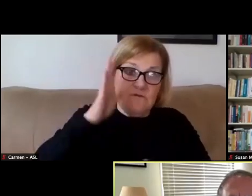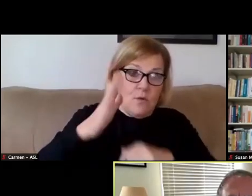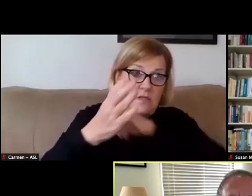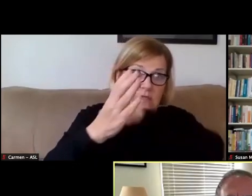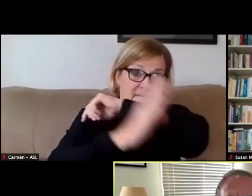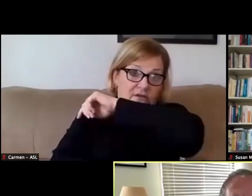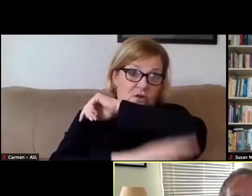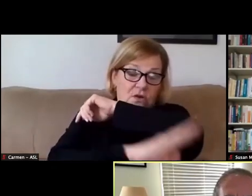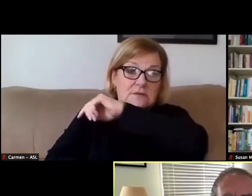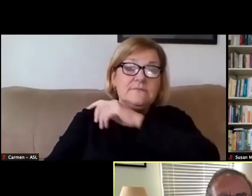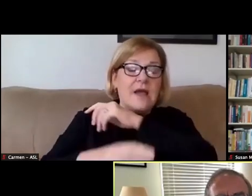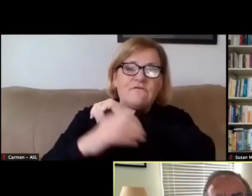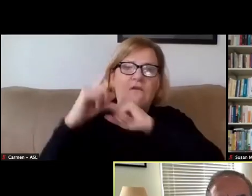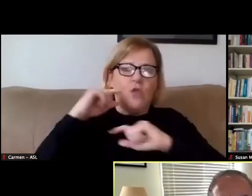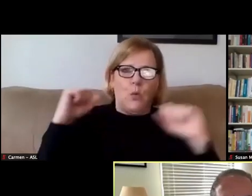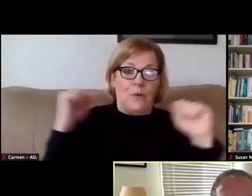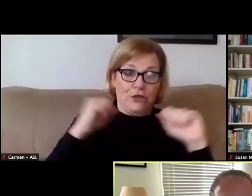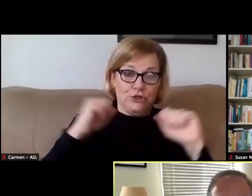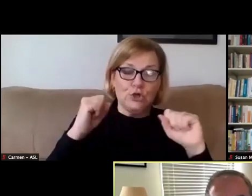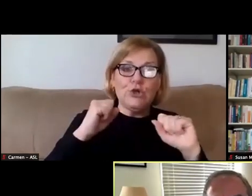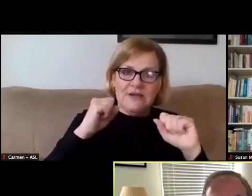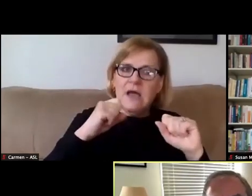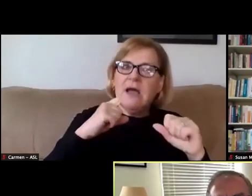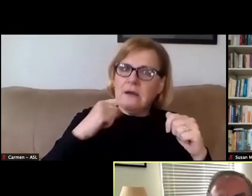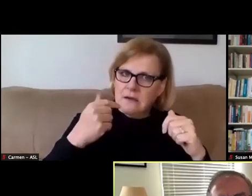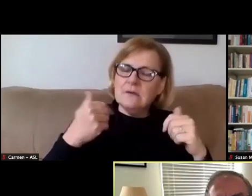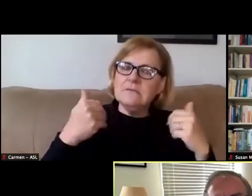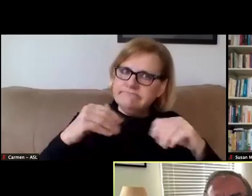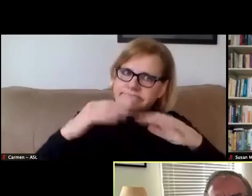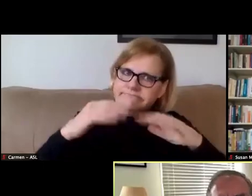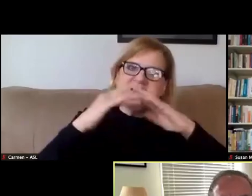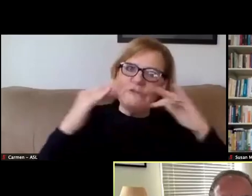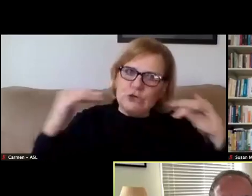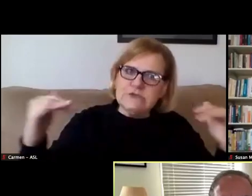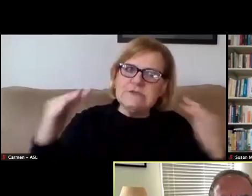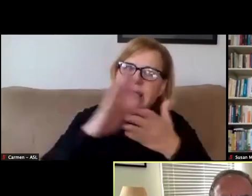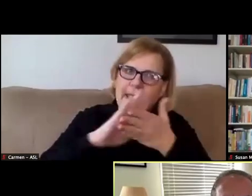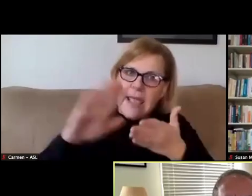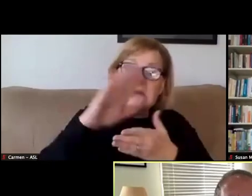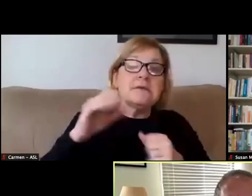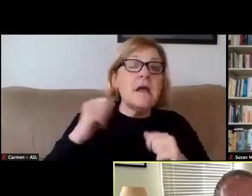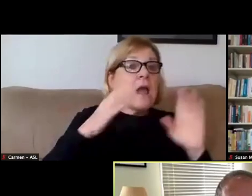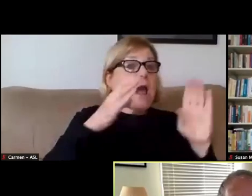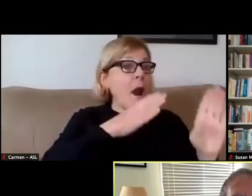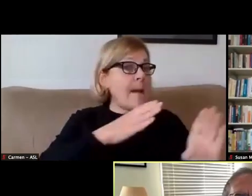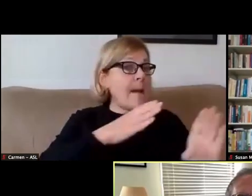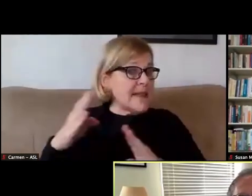And that's not a surprise given the diversity of our campus. What our plans seek to do is to help students